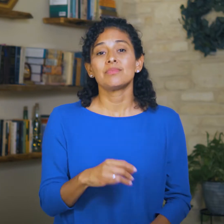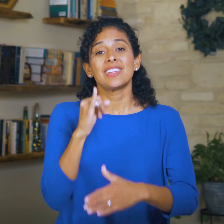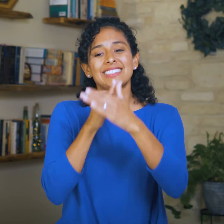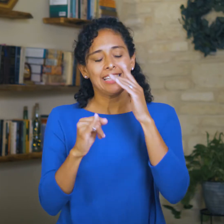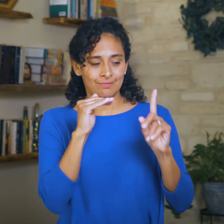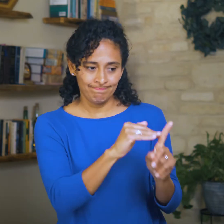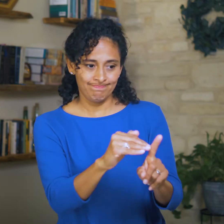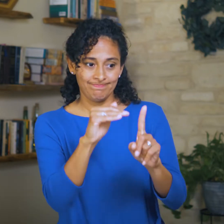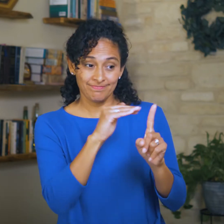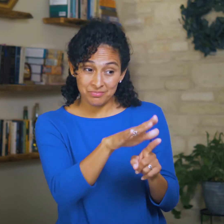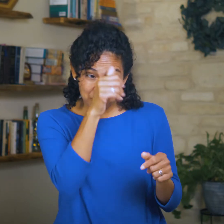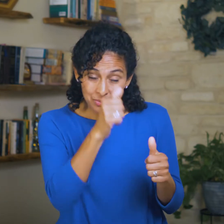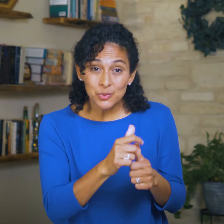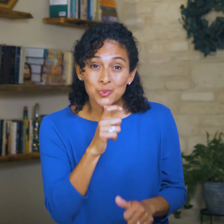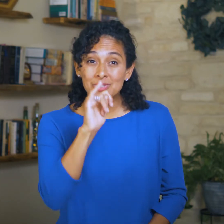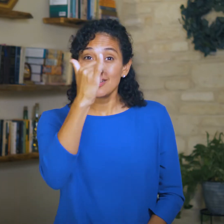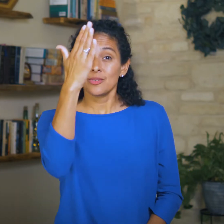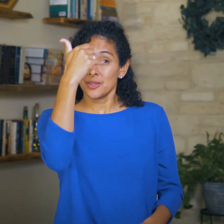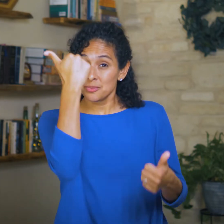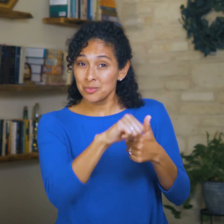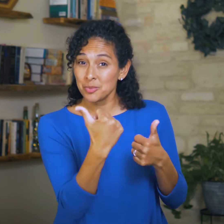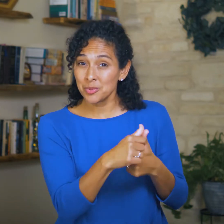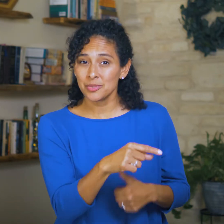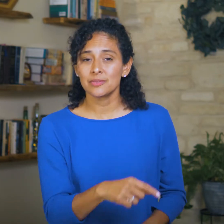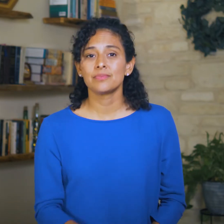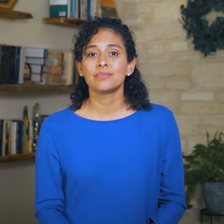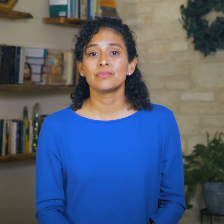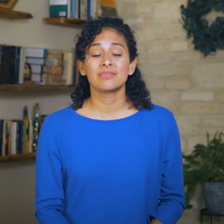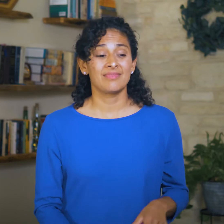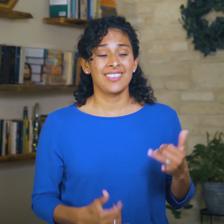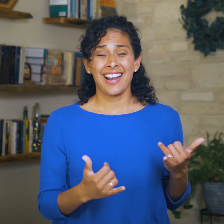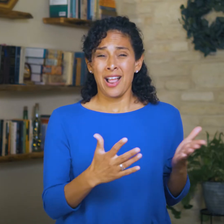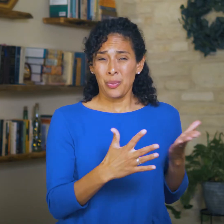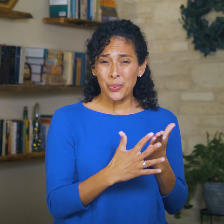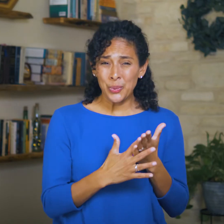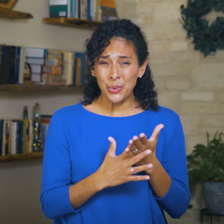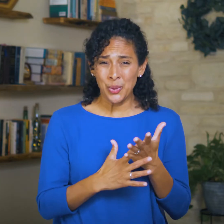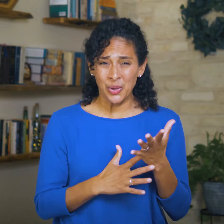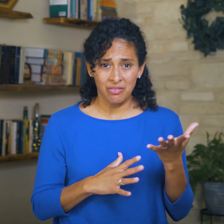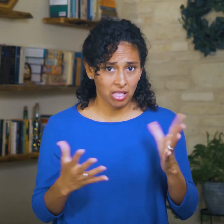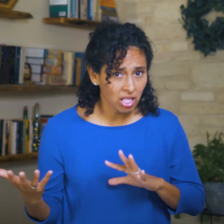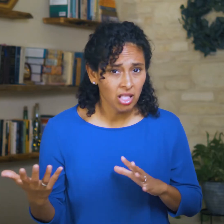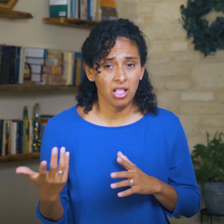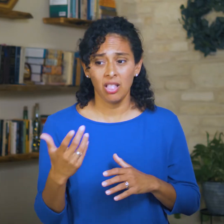But Isaiah wants to remind them who YHWH is. While everything they know is being turned on its head